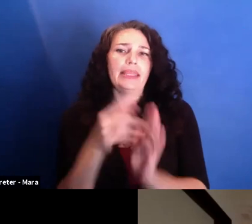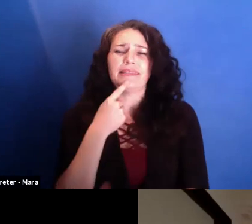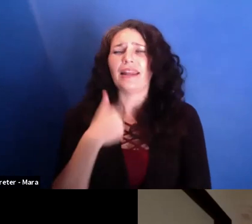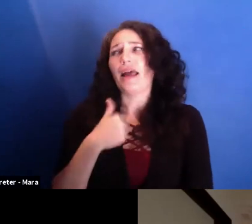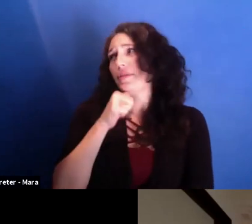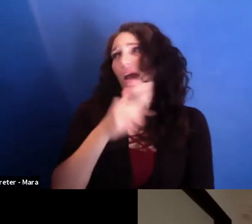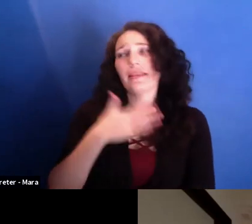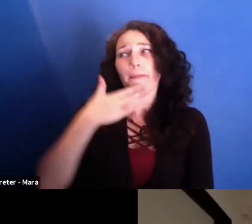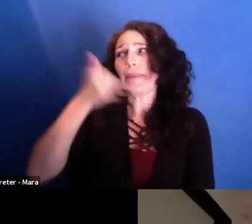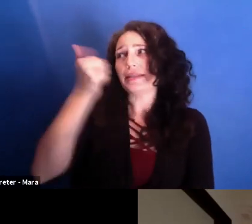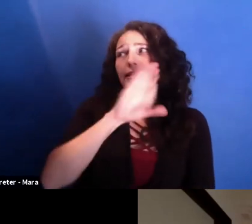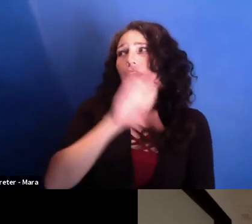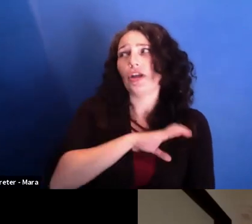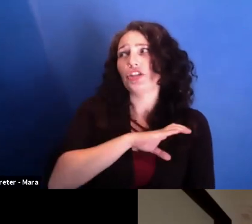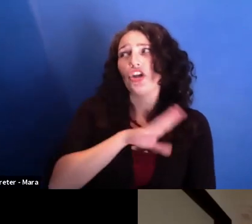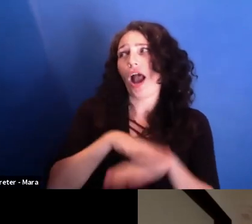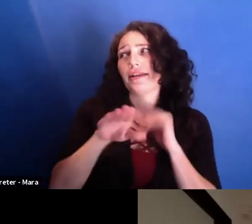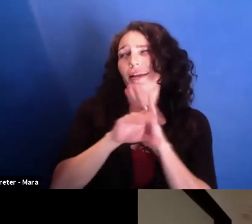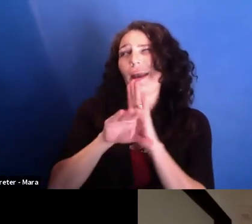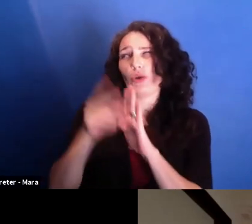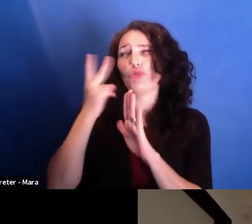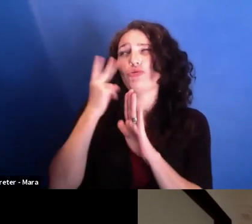you will see in your work. And I was very frank.